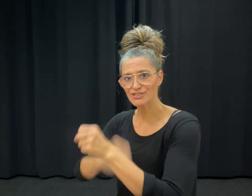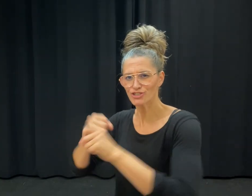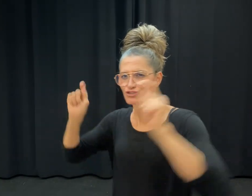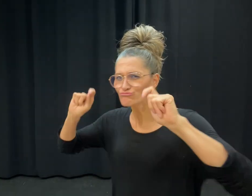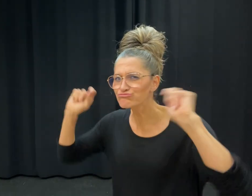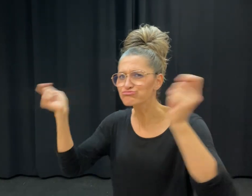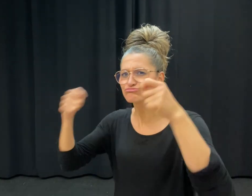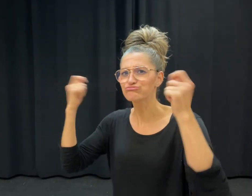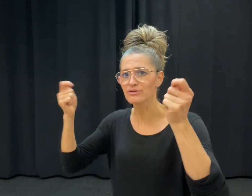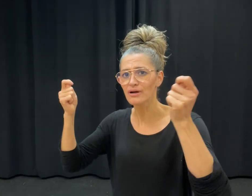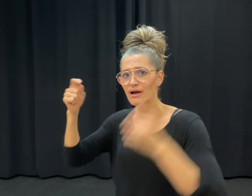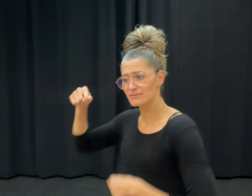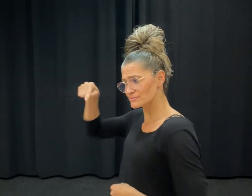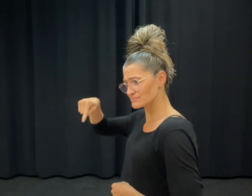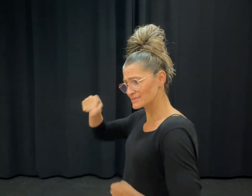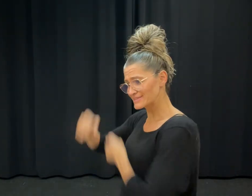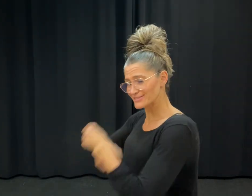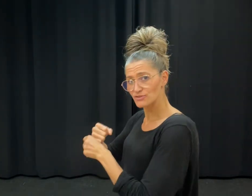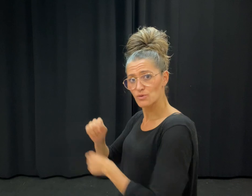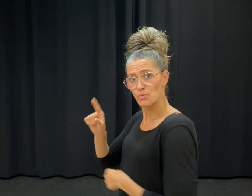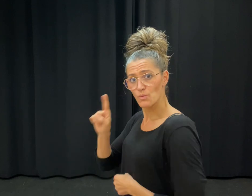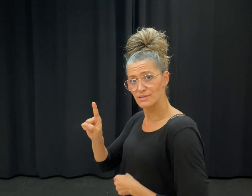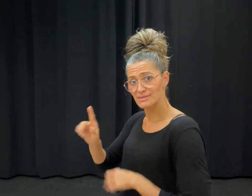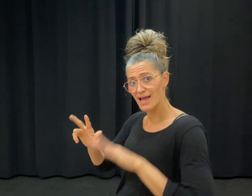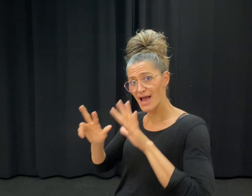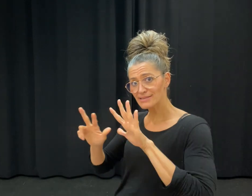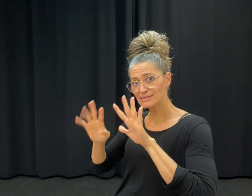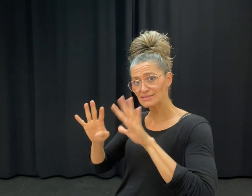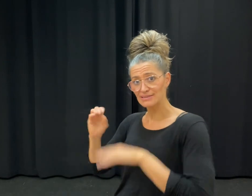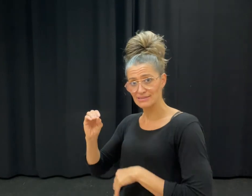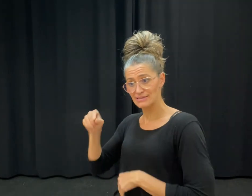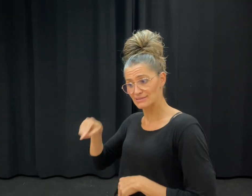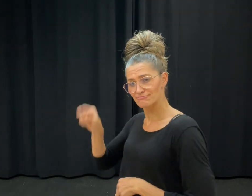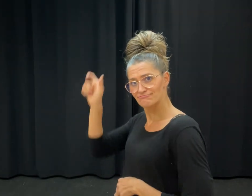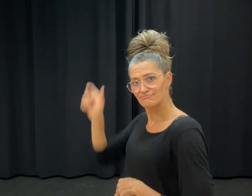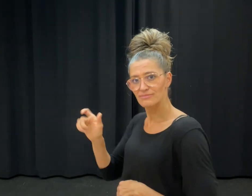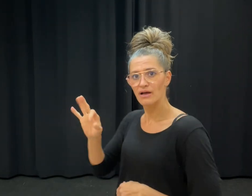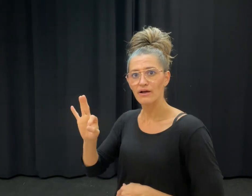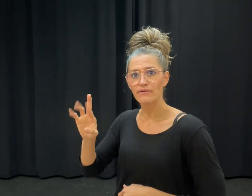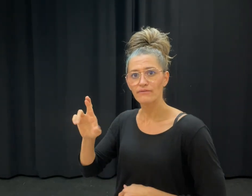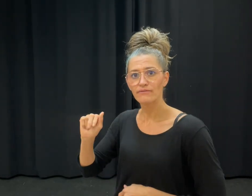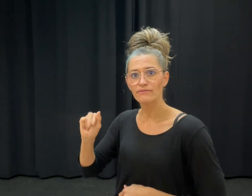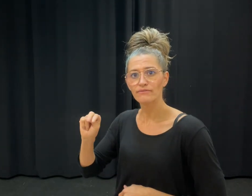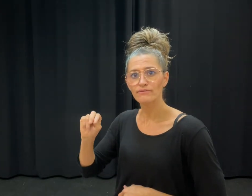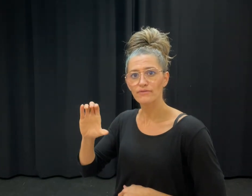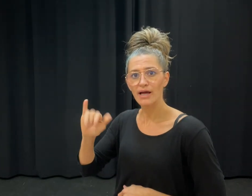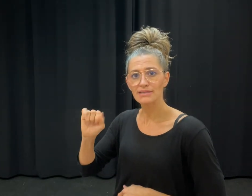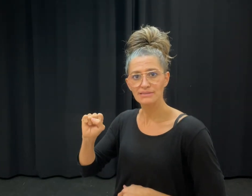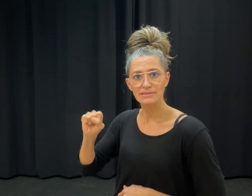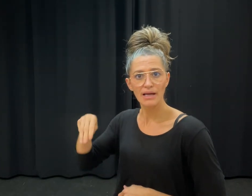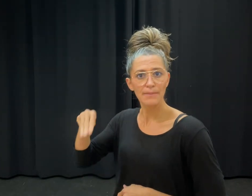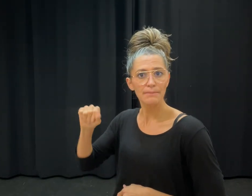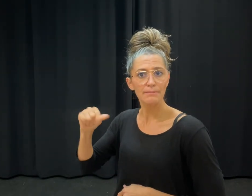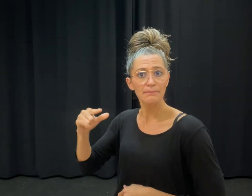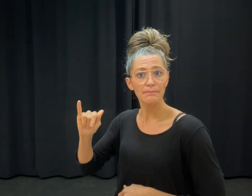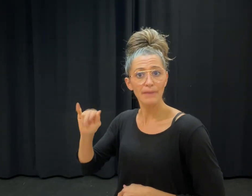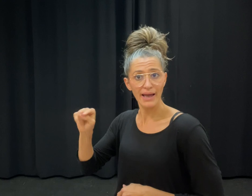Maginn established the BDA in Leeds under the name